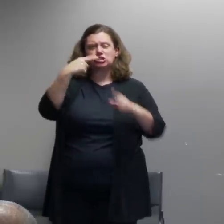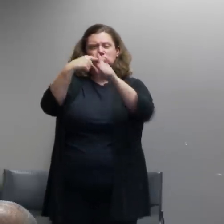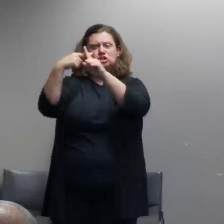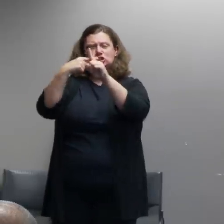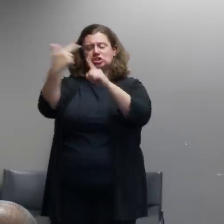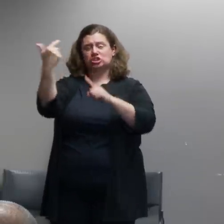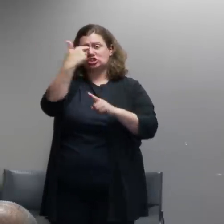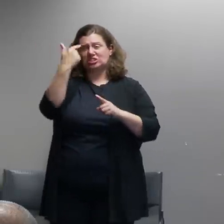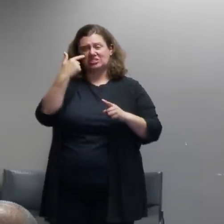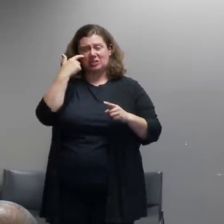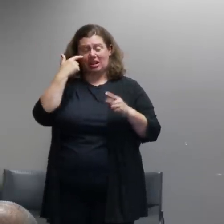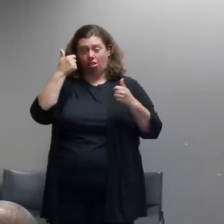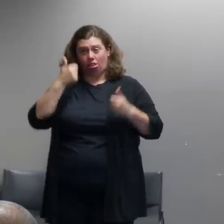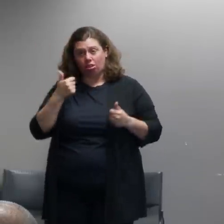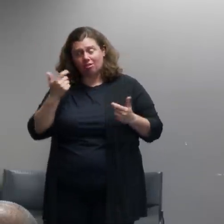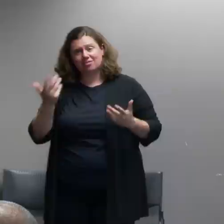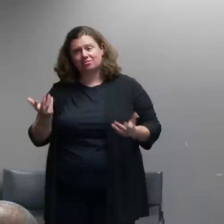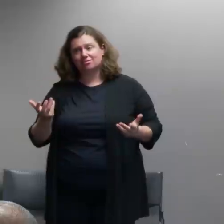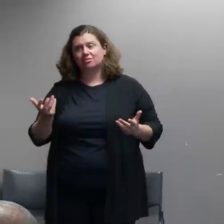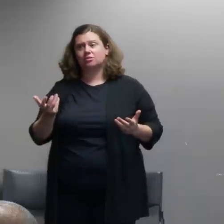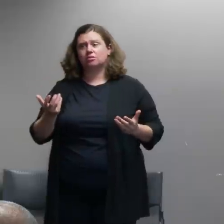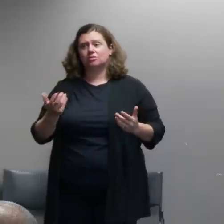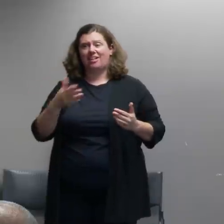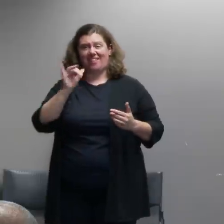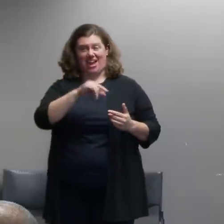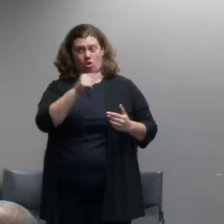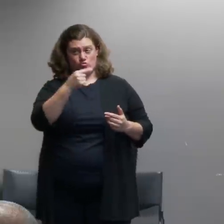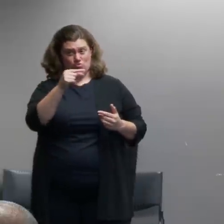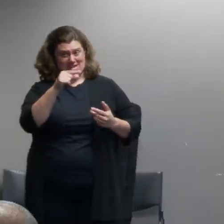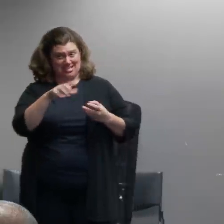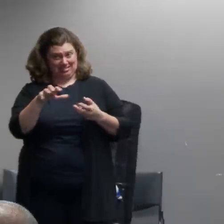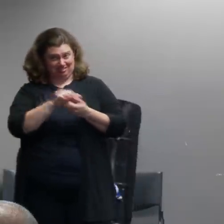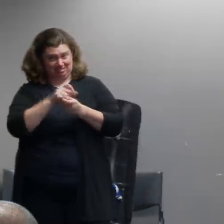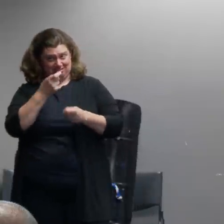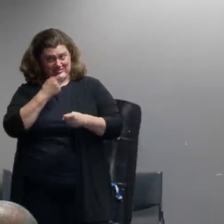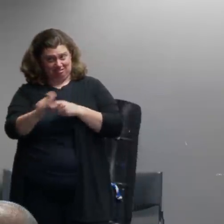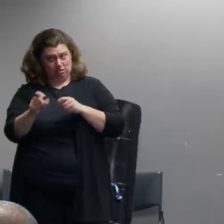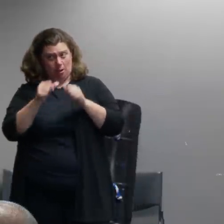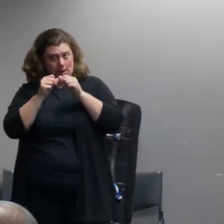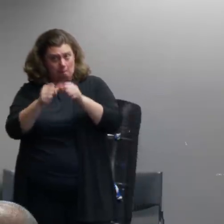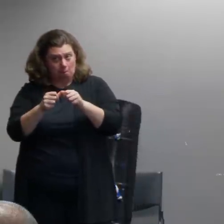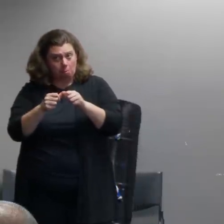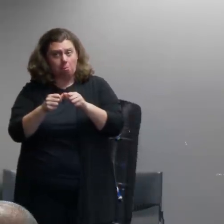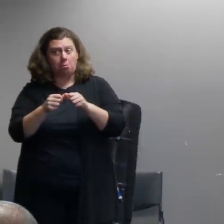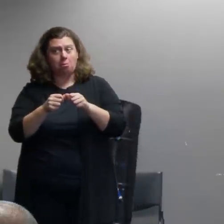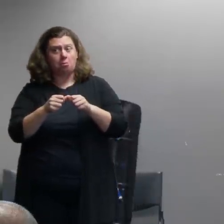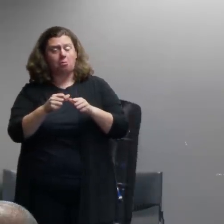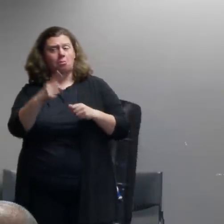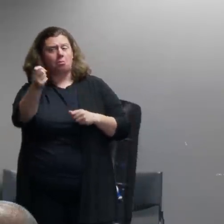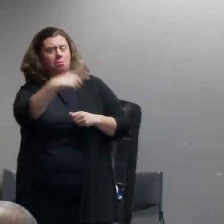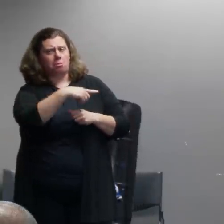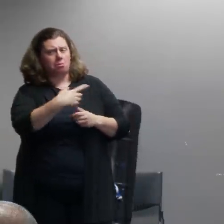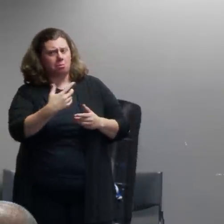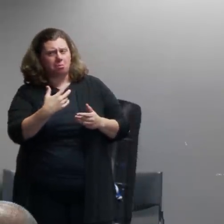earlier with the green lasers so that has caused damaging effects can you describe for officers or anyone in general how